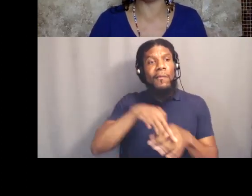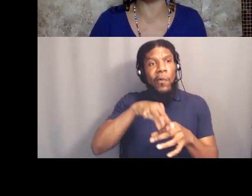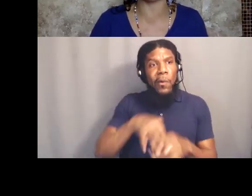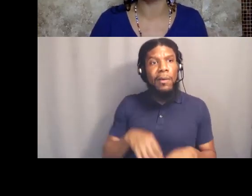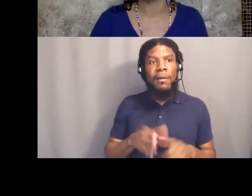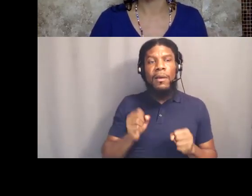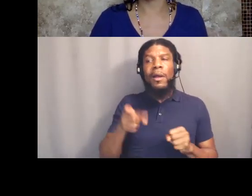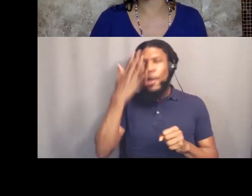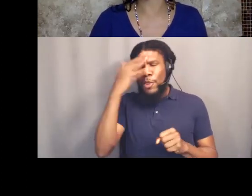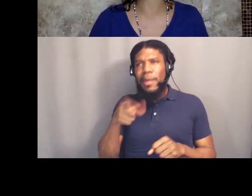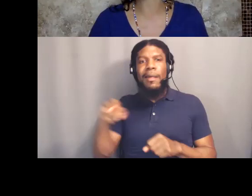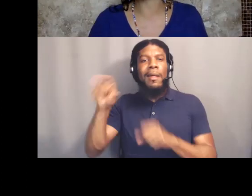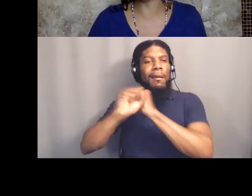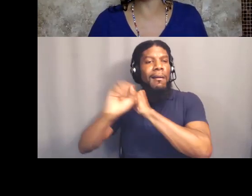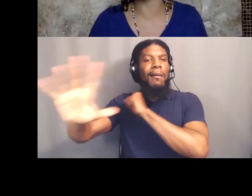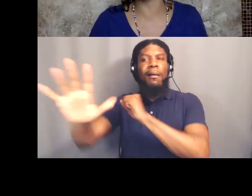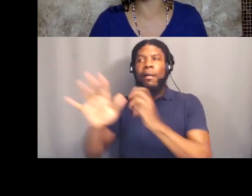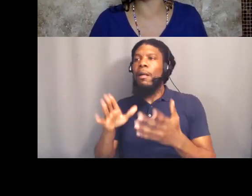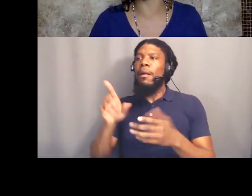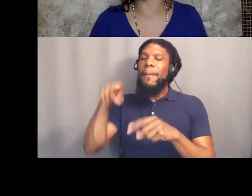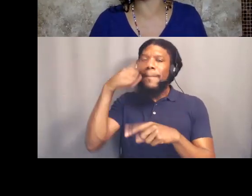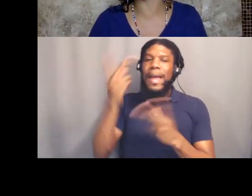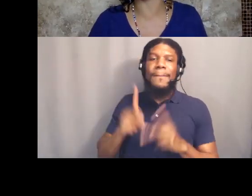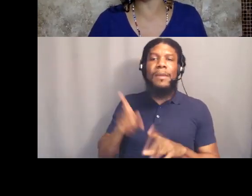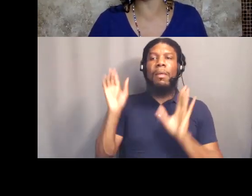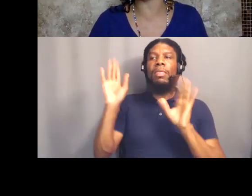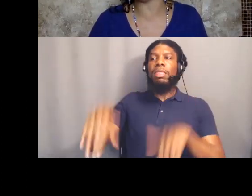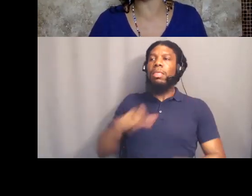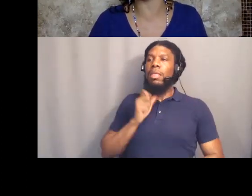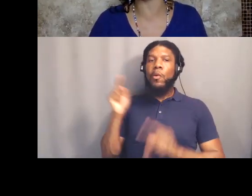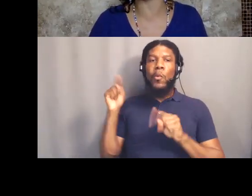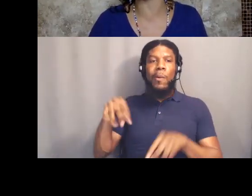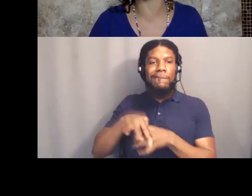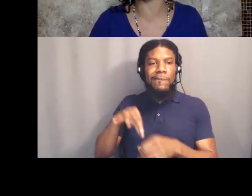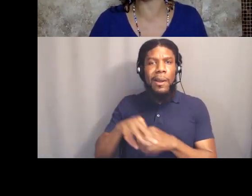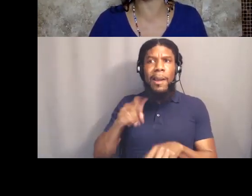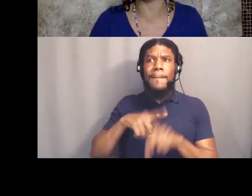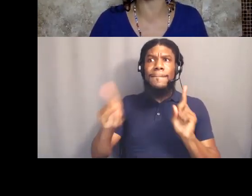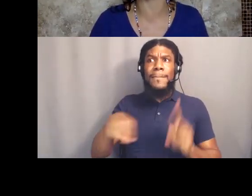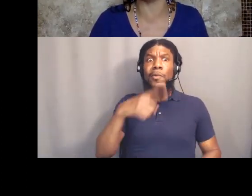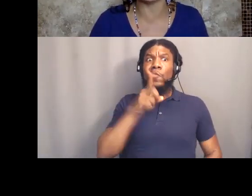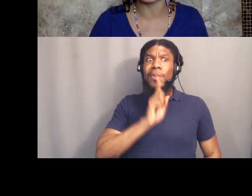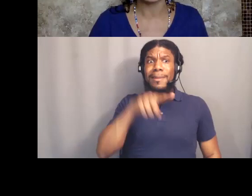people are the most stable group of voters, Black women in fact vote more than any other group.